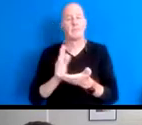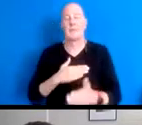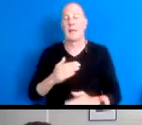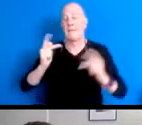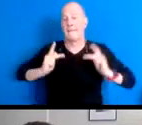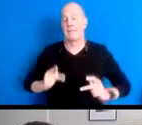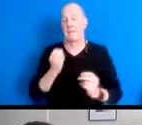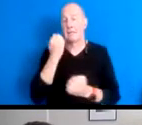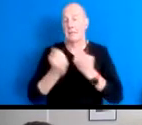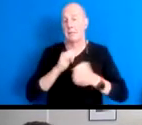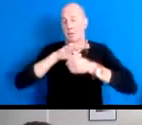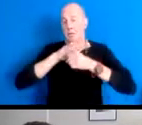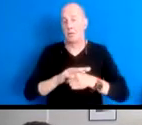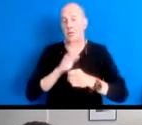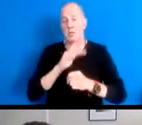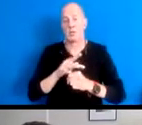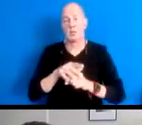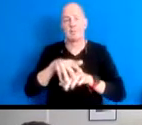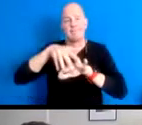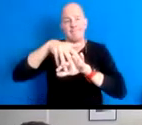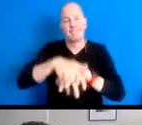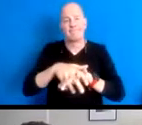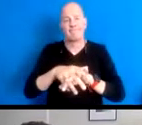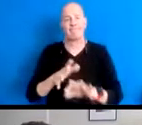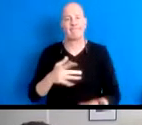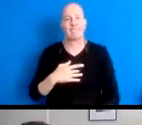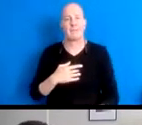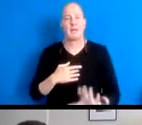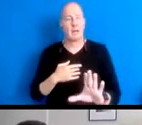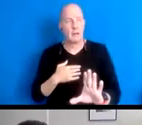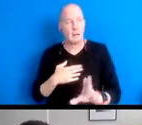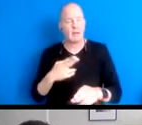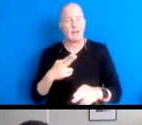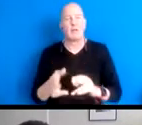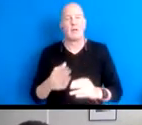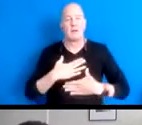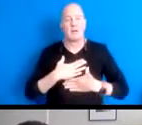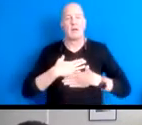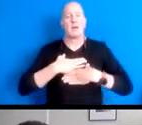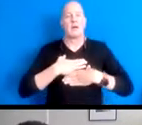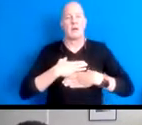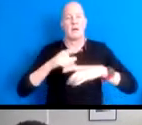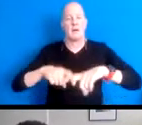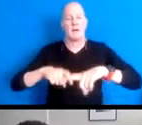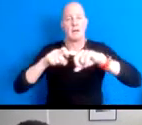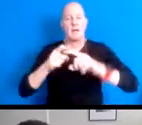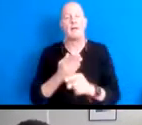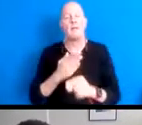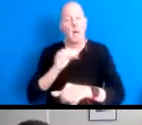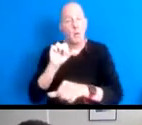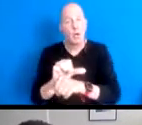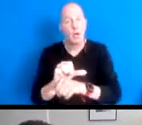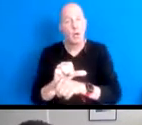15:38:43 It was grounding to take a momentary pause from the heaviness of my work, my mind